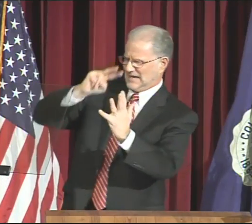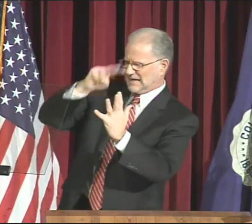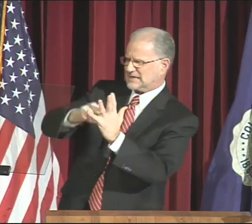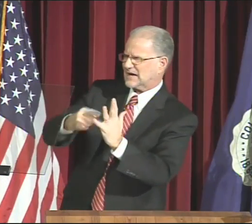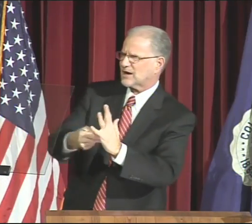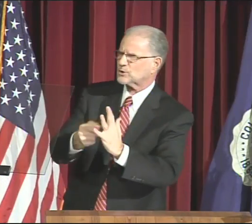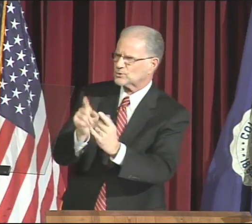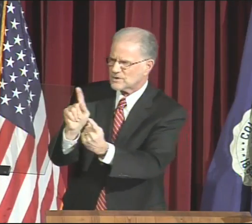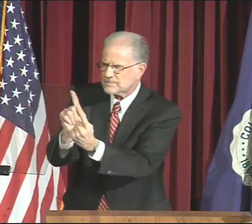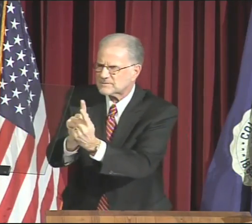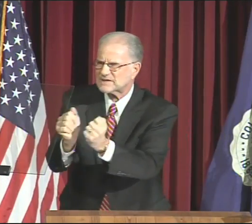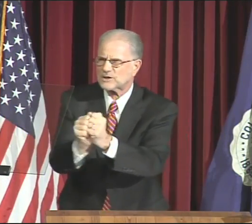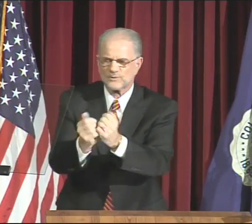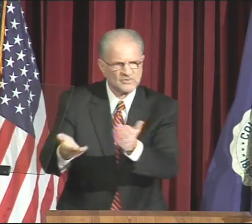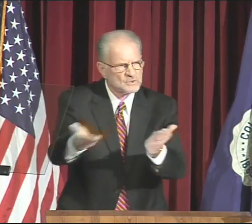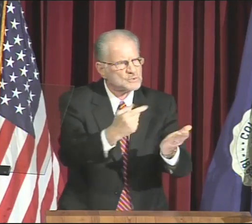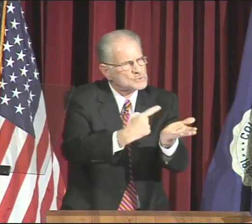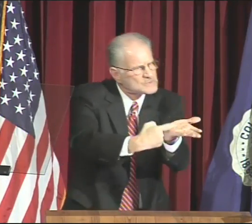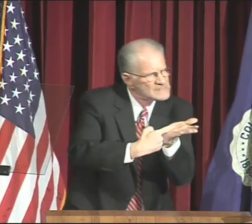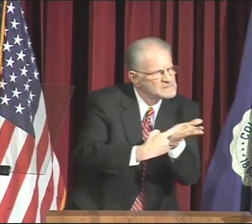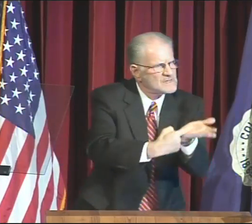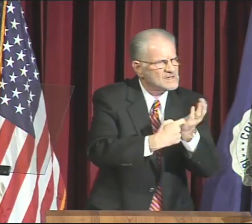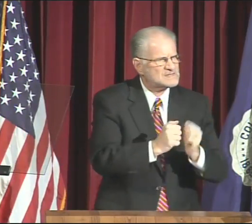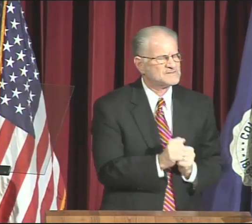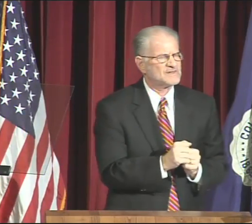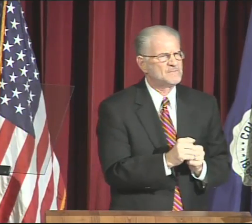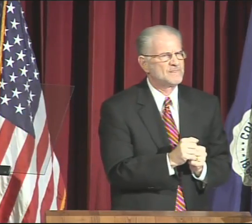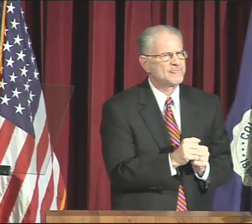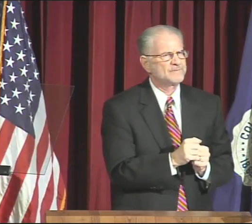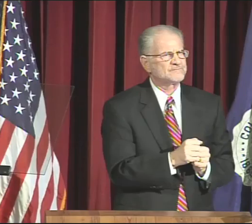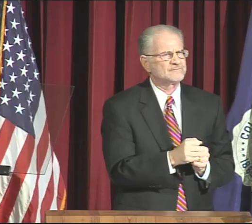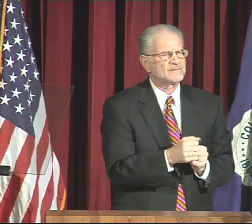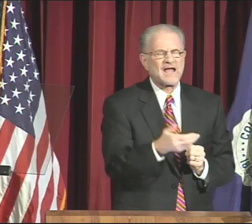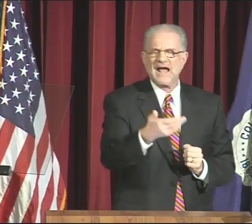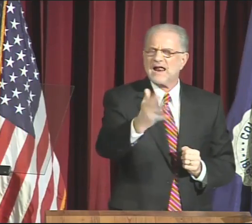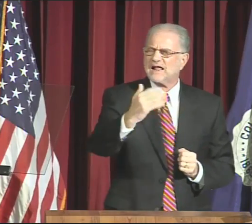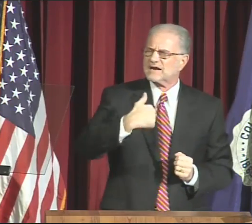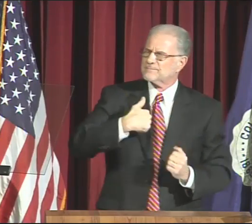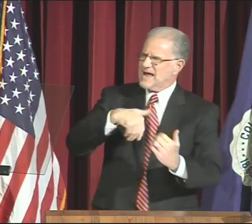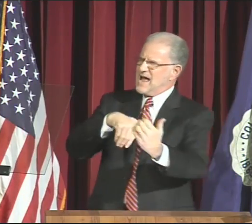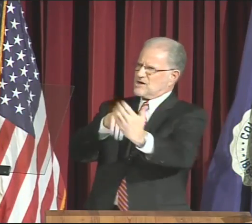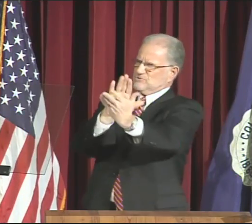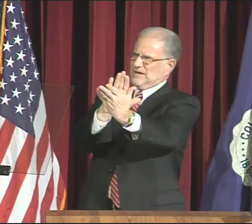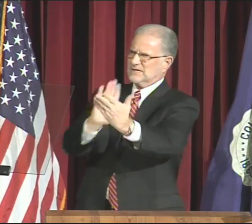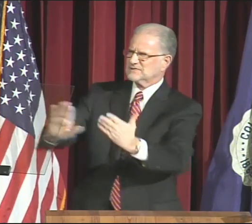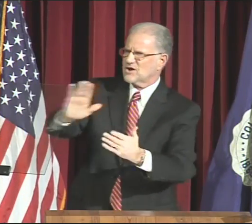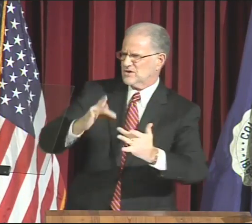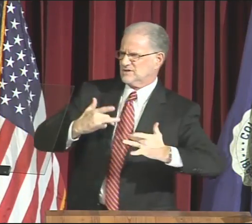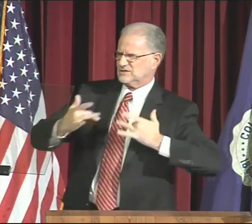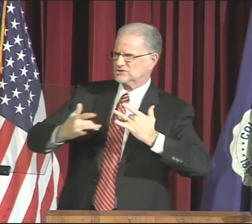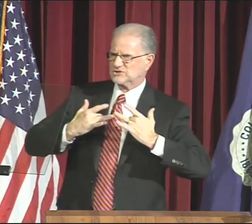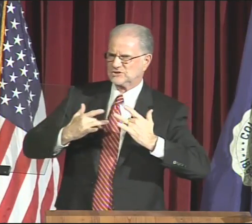I understand your comments and intend to meet with you to discuss them.